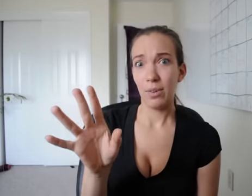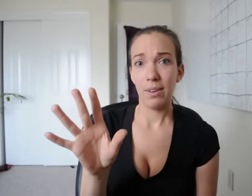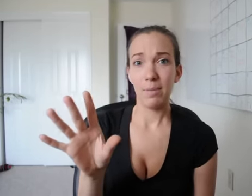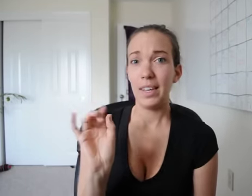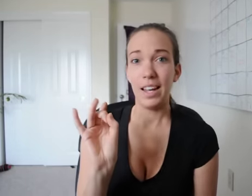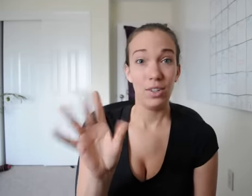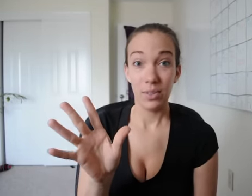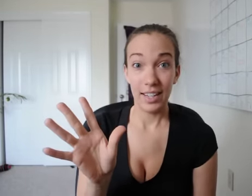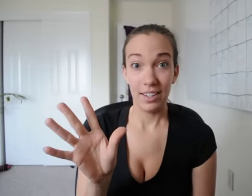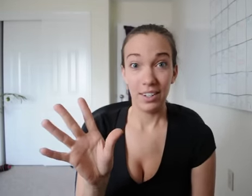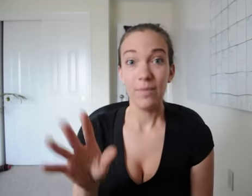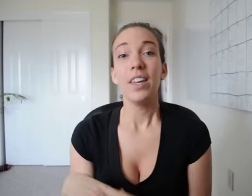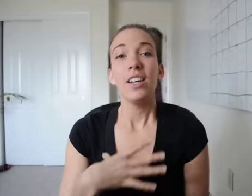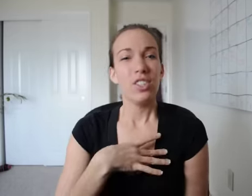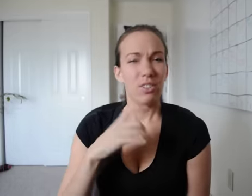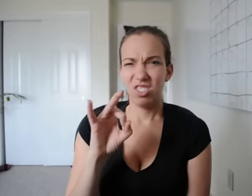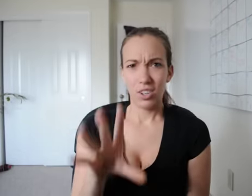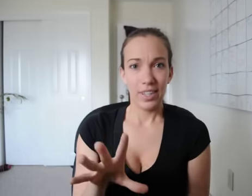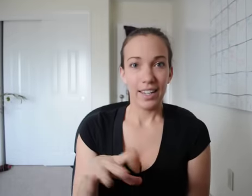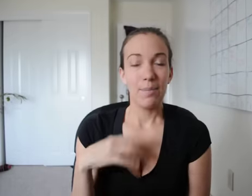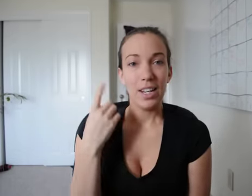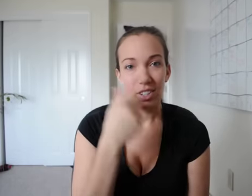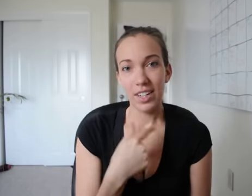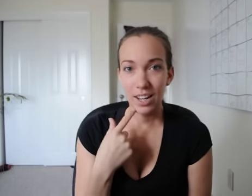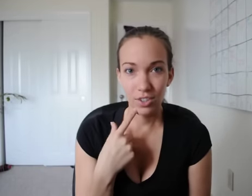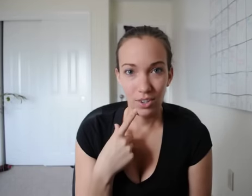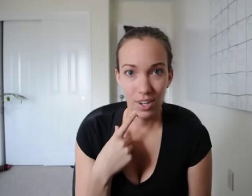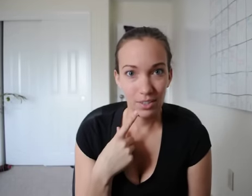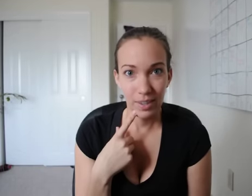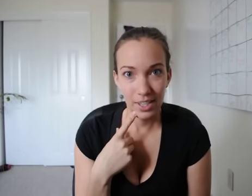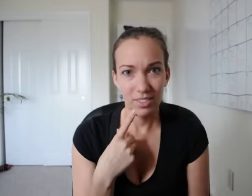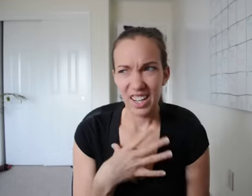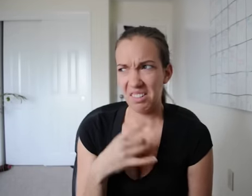So you take it for like then you throw it away like get away from me. I don't like it at all. So, don't like and make sure